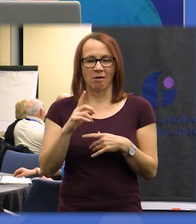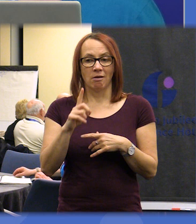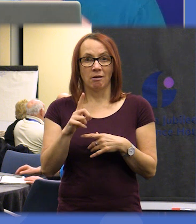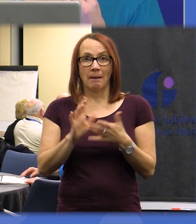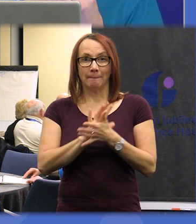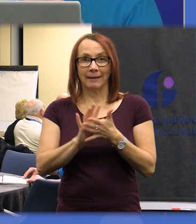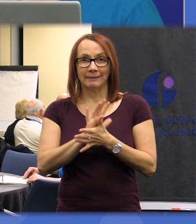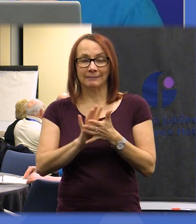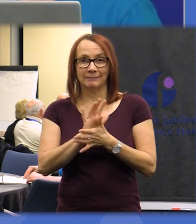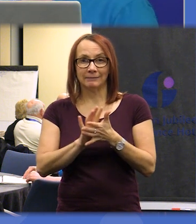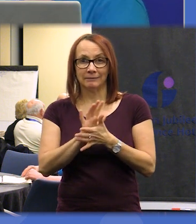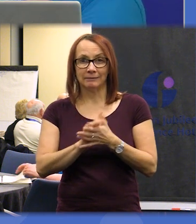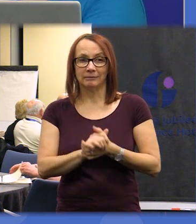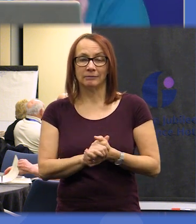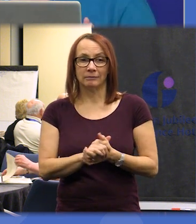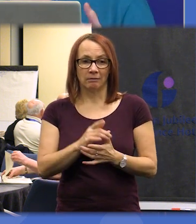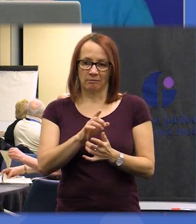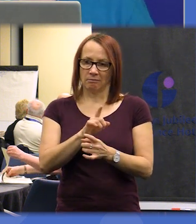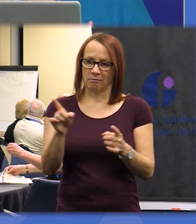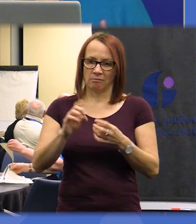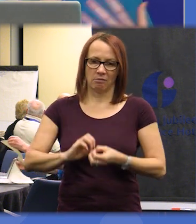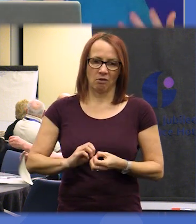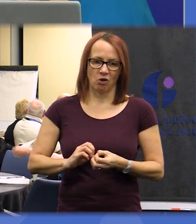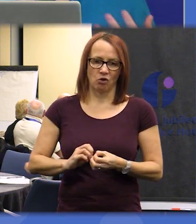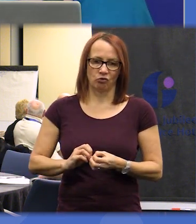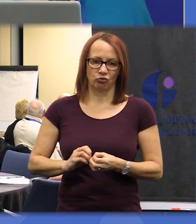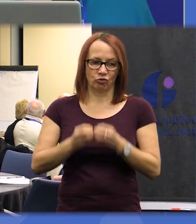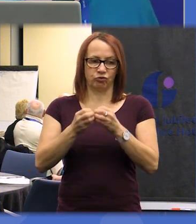is get to a point where you have created what is now a manageable set of